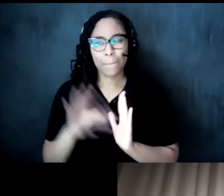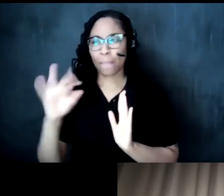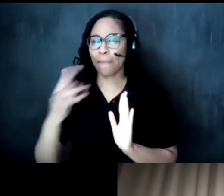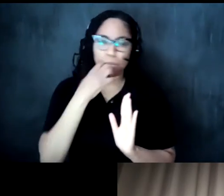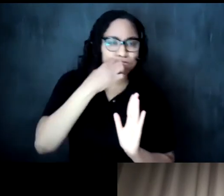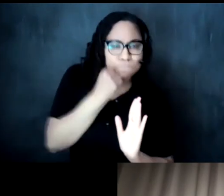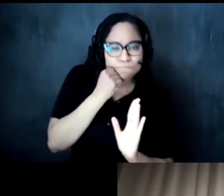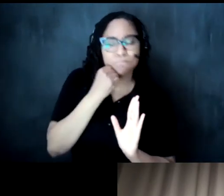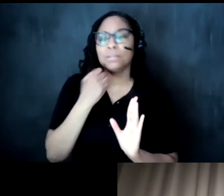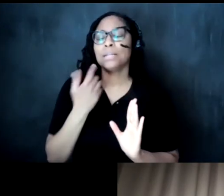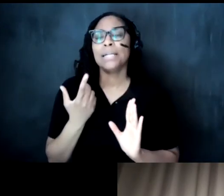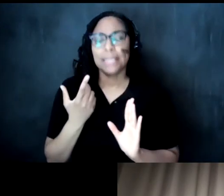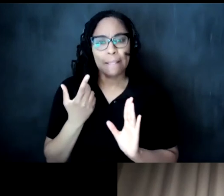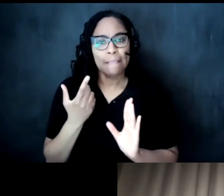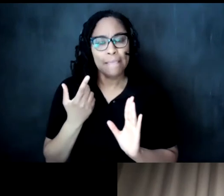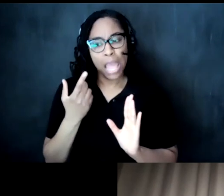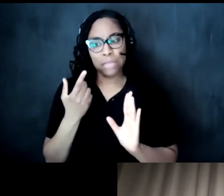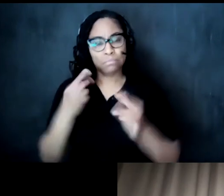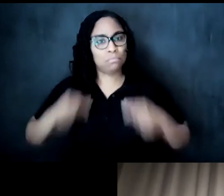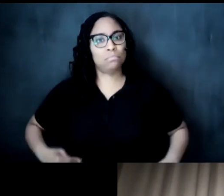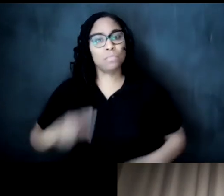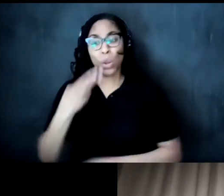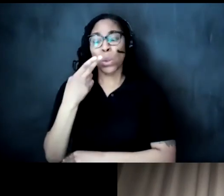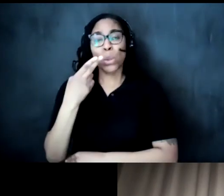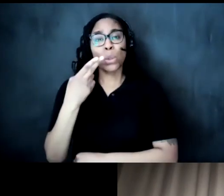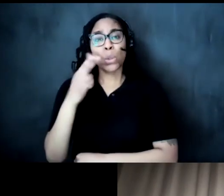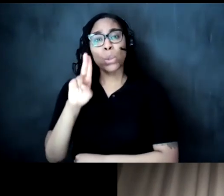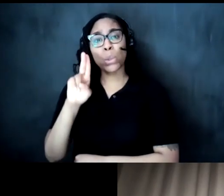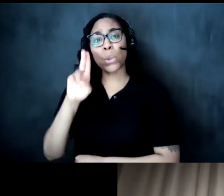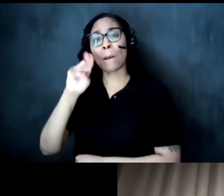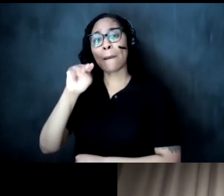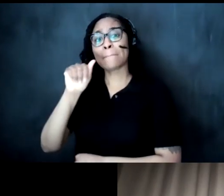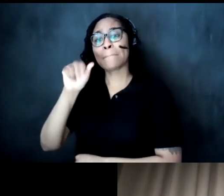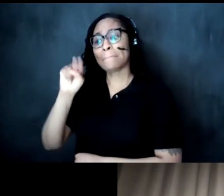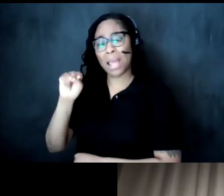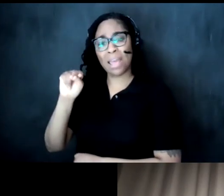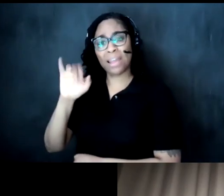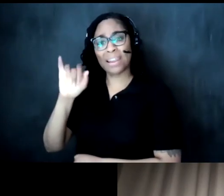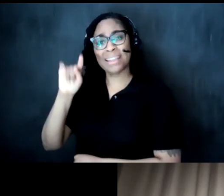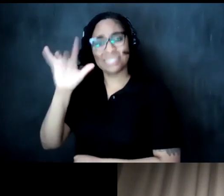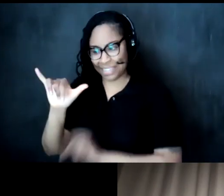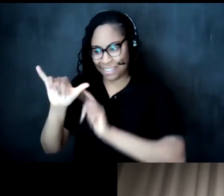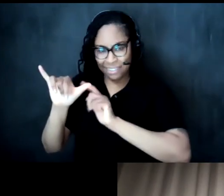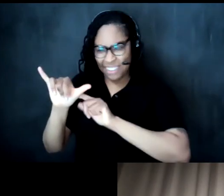necessarily in humanity all of humanity right as opposed to always having to go going going to